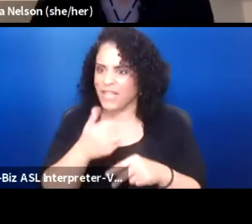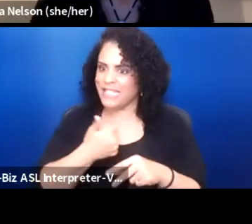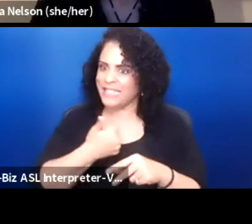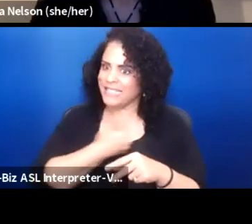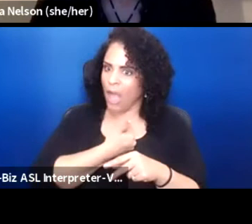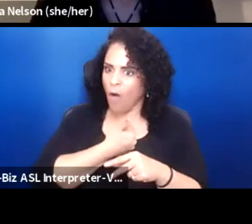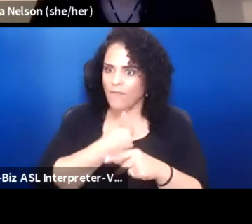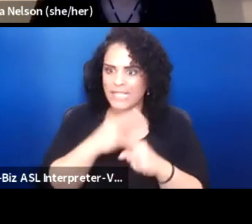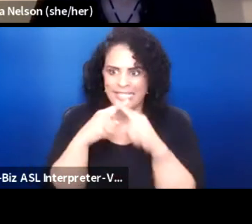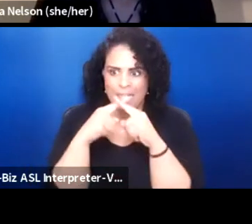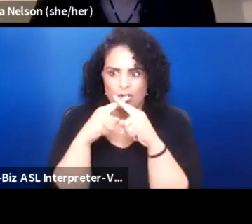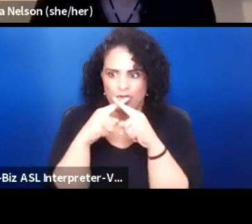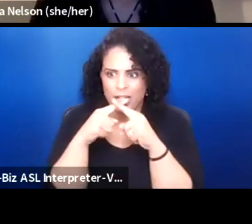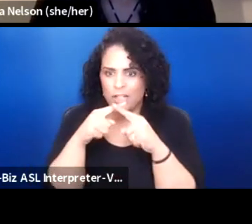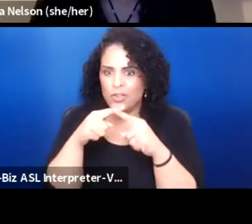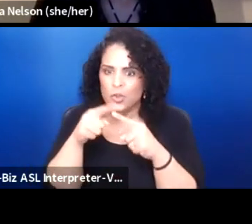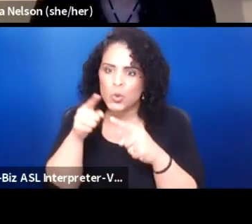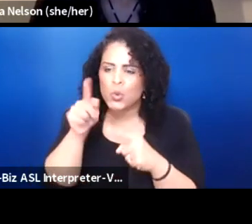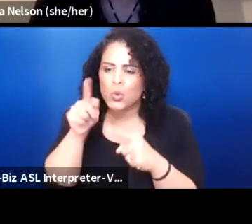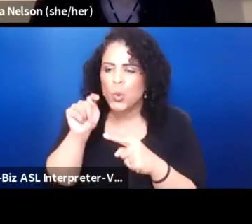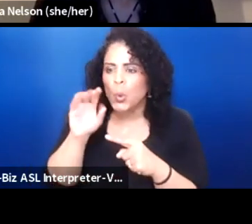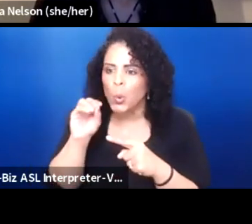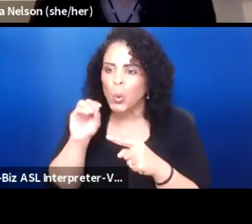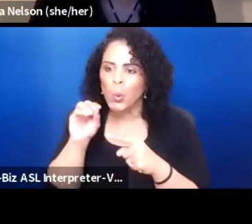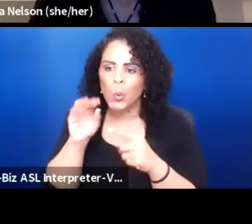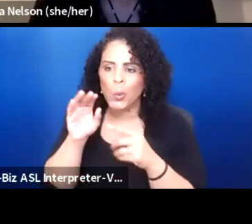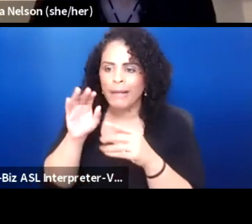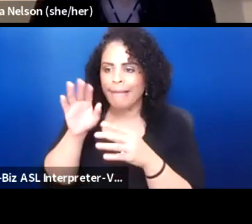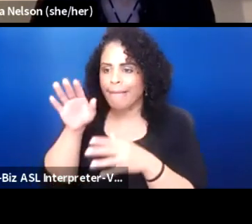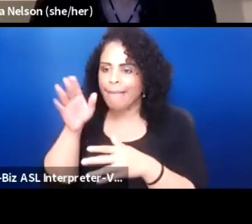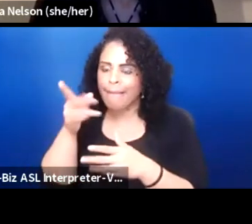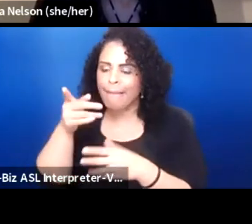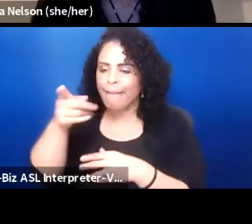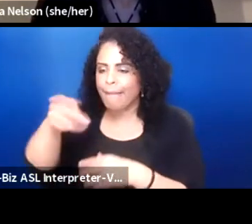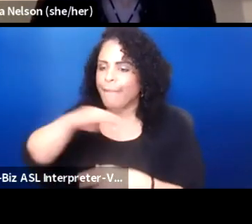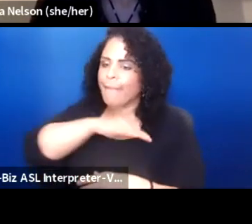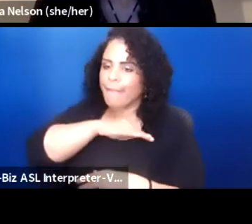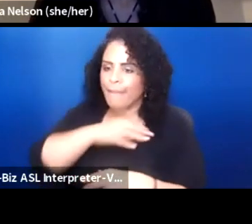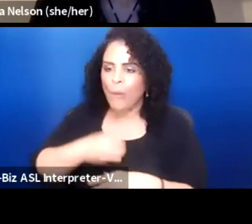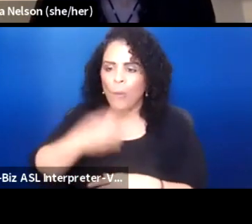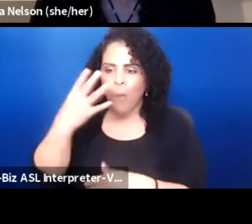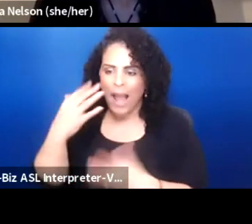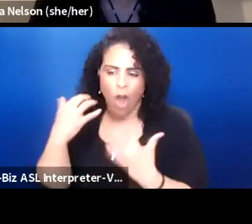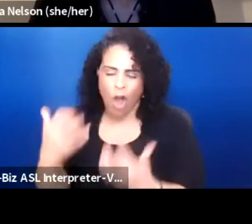to appease a wide audience, I think that I'm not worried about that anymore.